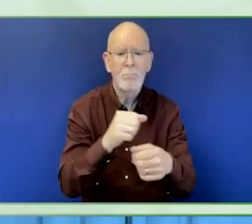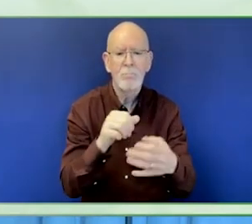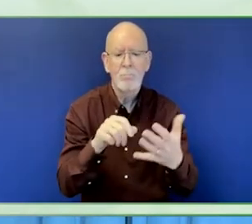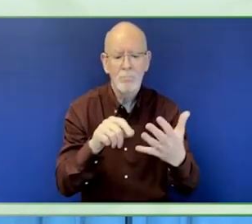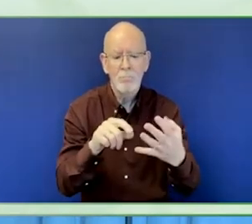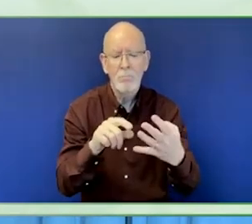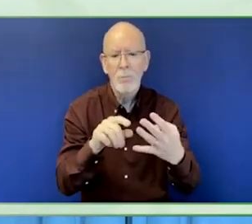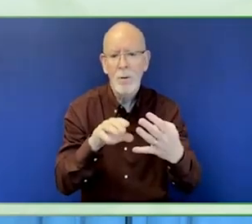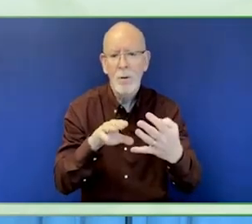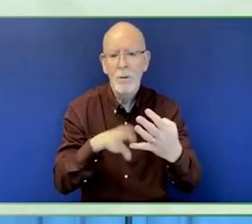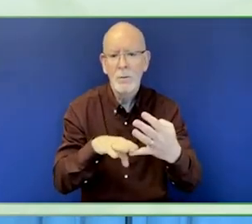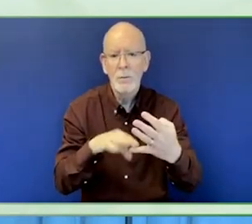counts.